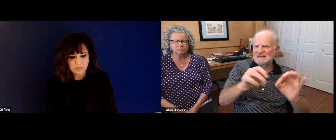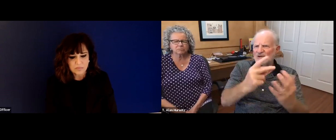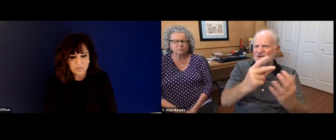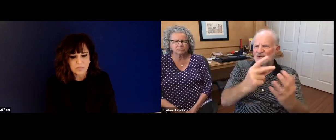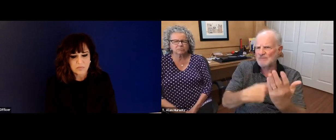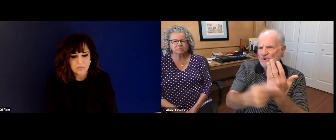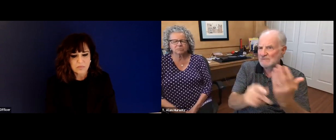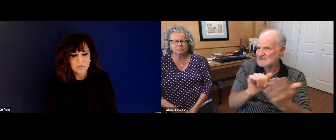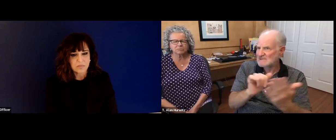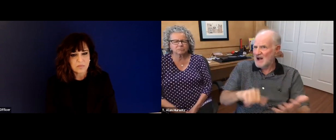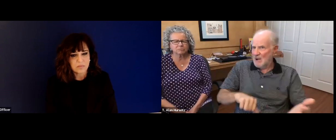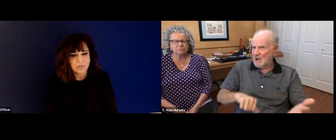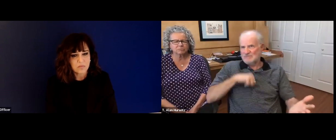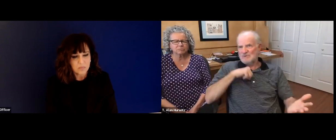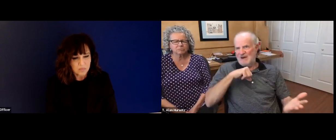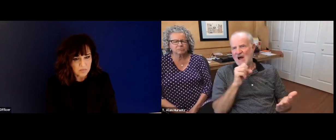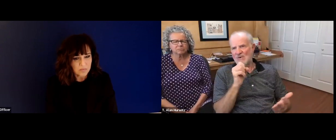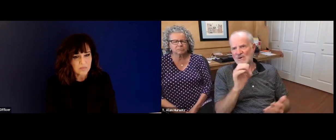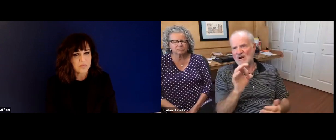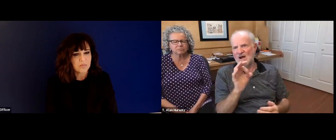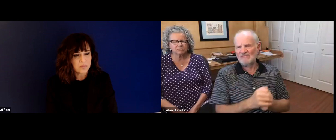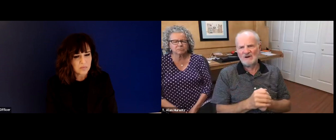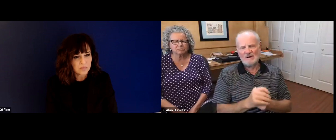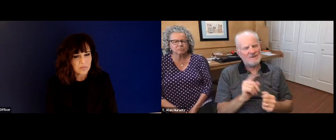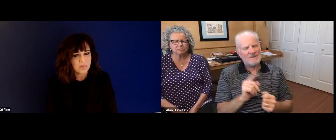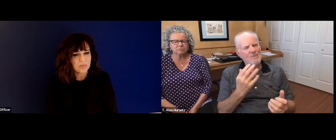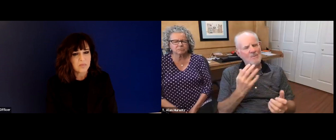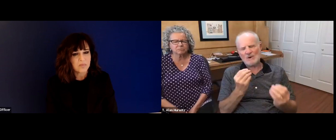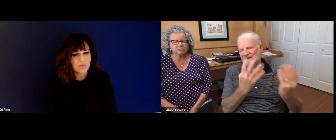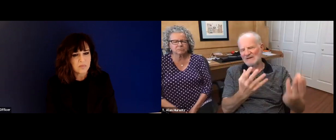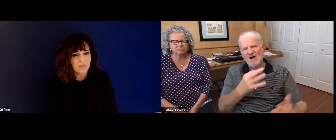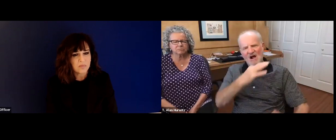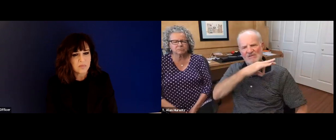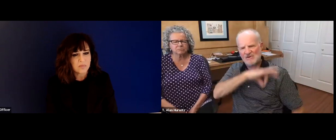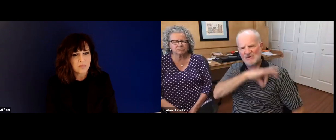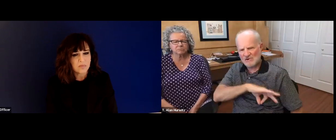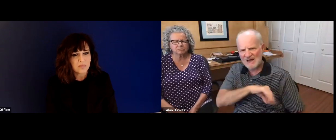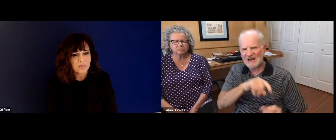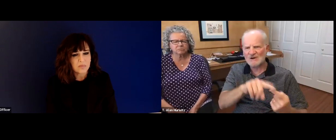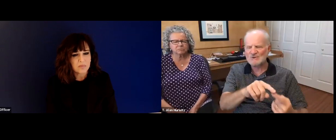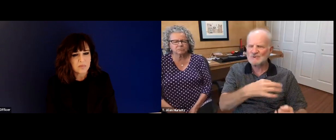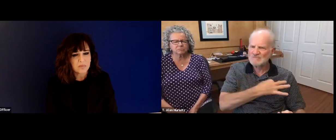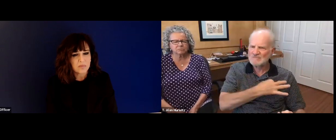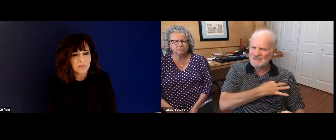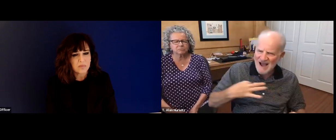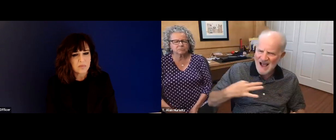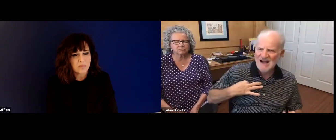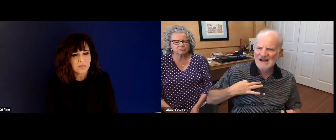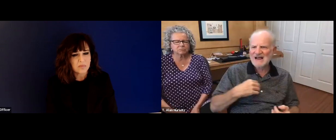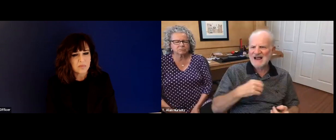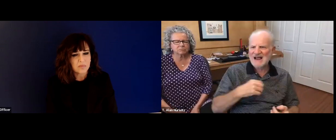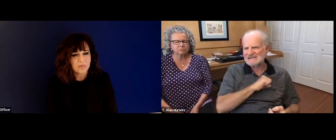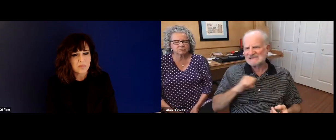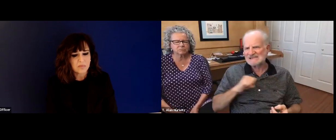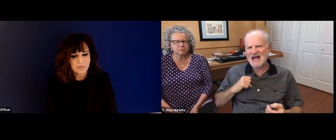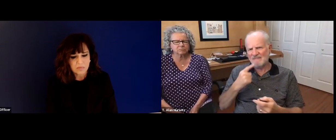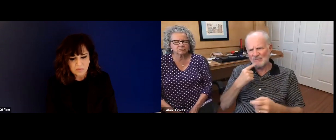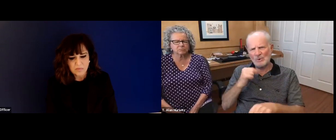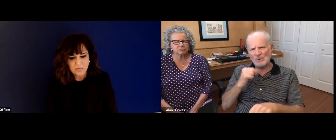there. So for example, at Gallaudet University, several graduate degree programs were established. And so I'm proud